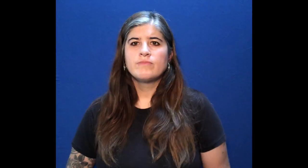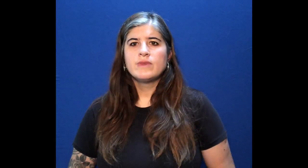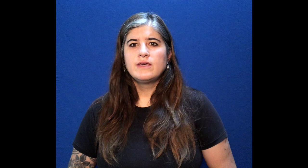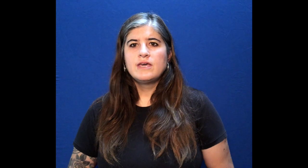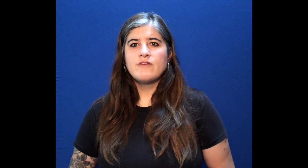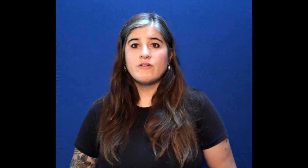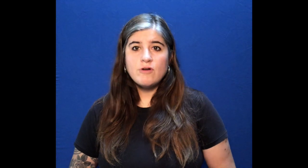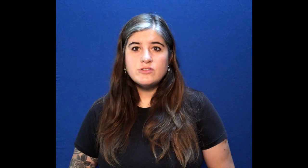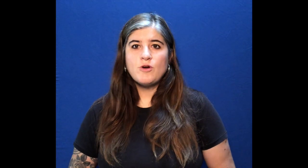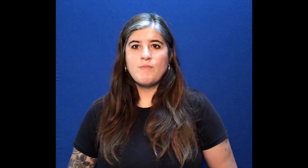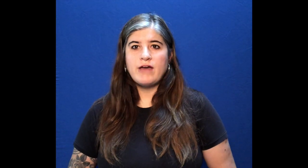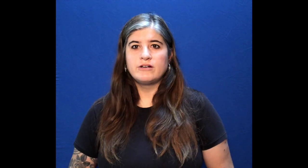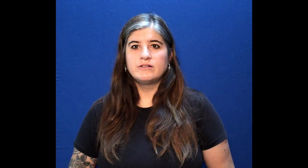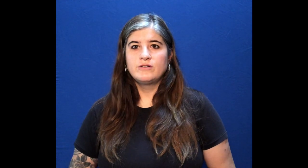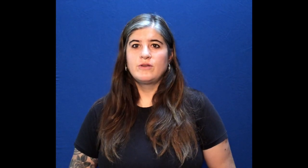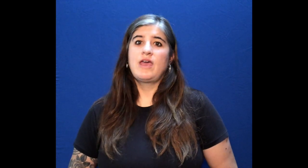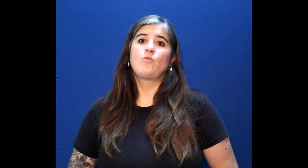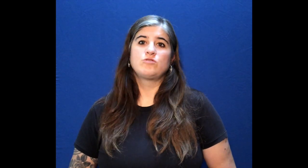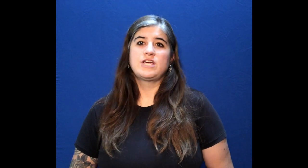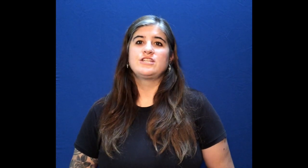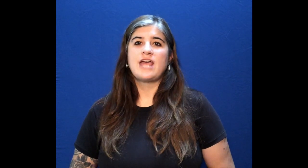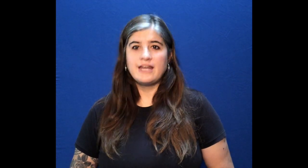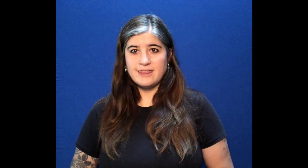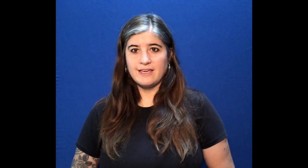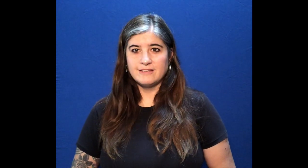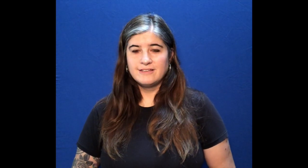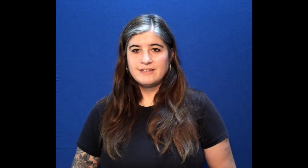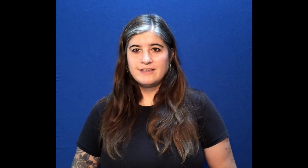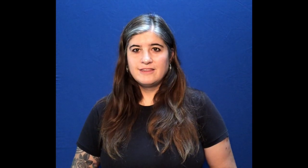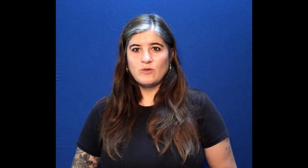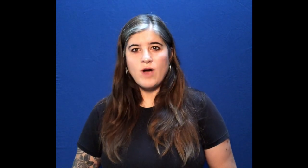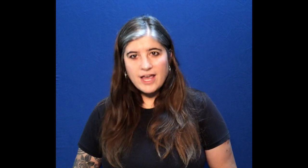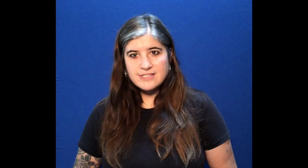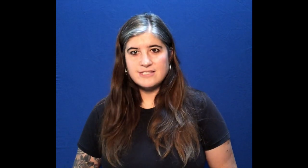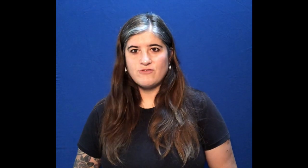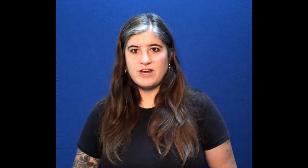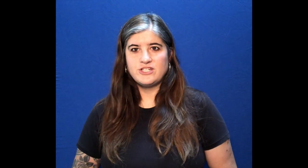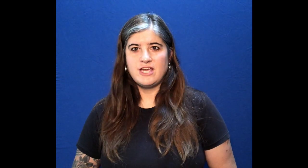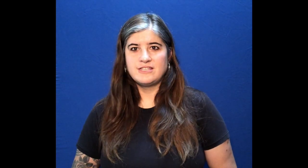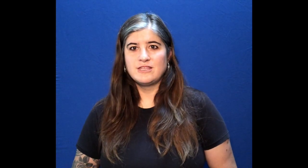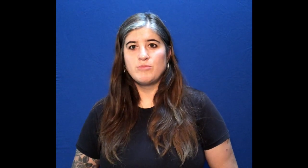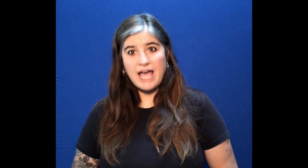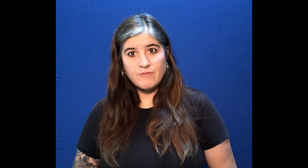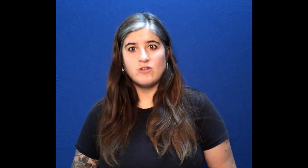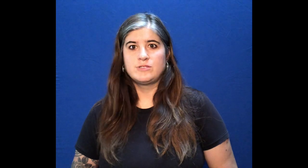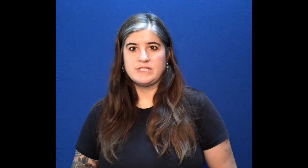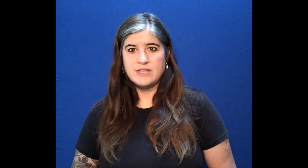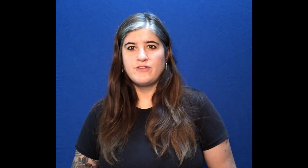If our votes don’t matter or won’t change ANYTHING, then why has disenfranchising the black vote *specifically*